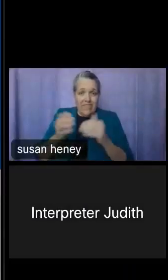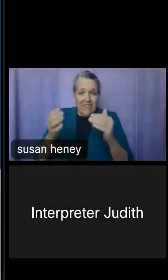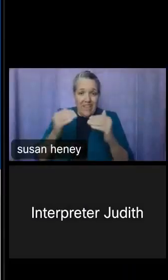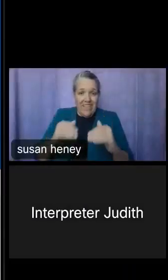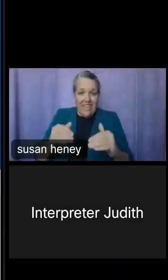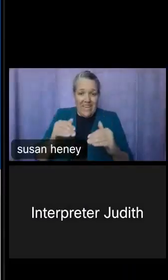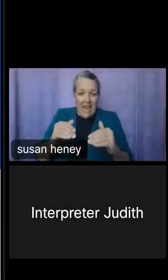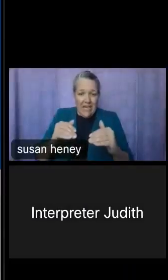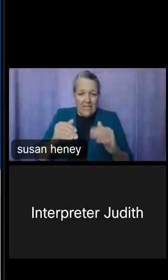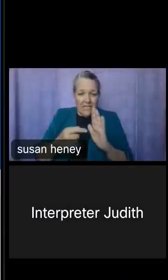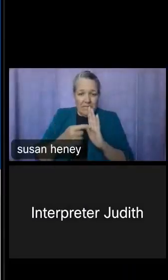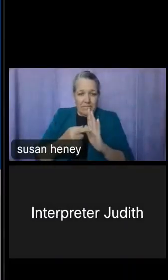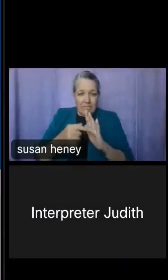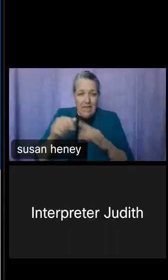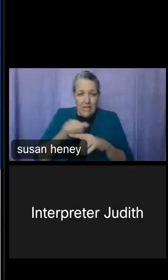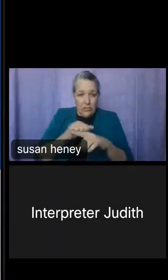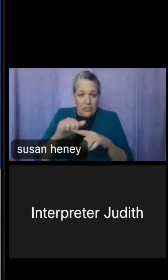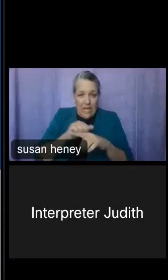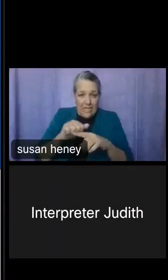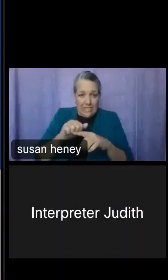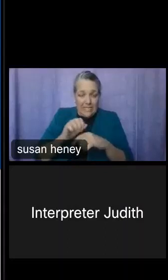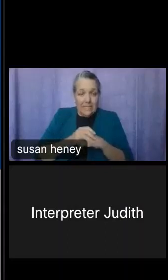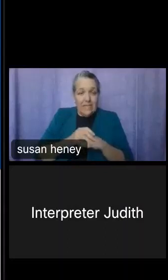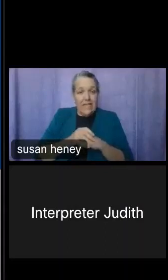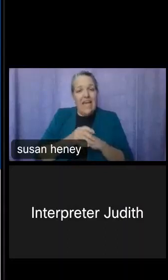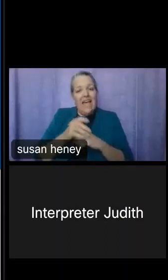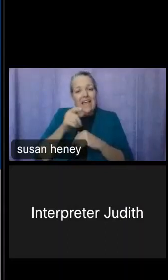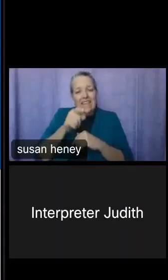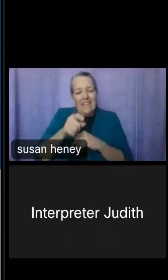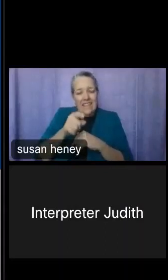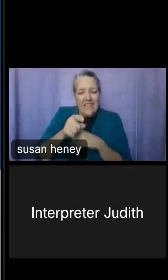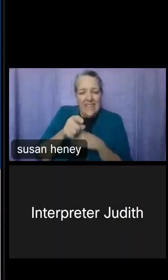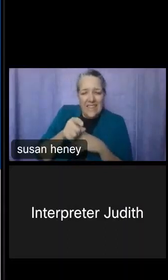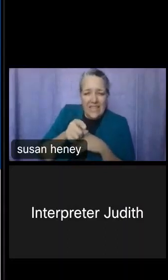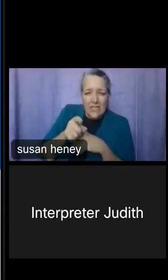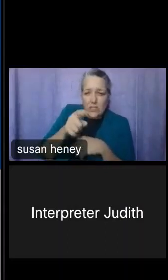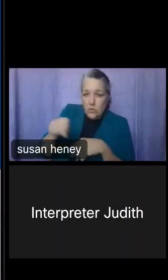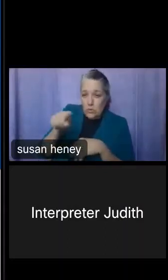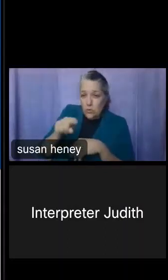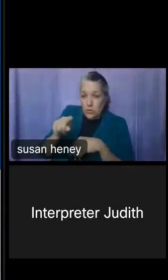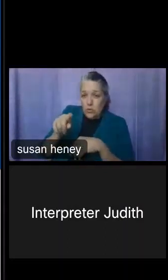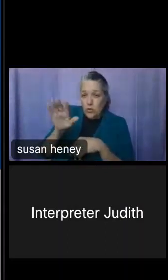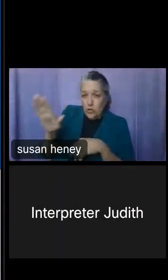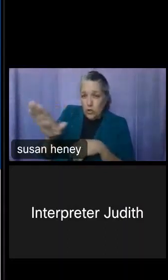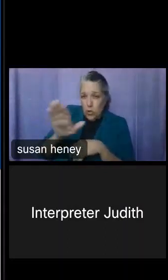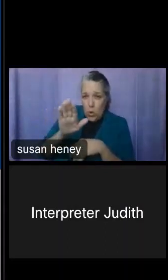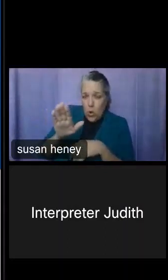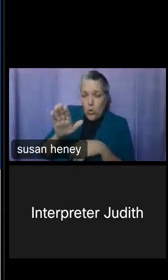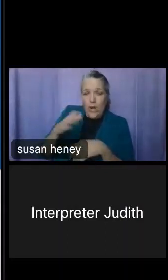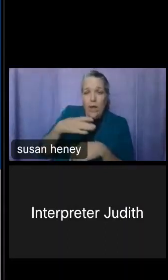This one you're going to be on your own. I'd like for you to practice some of the things